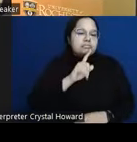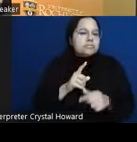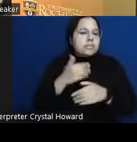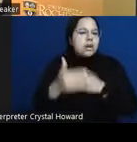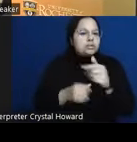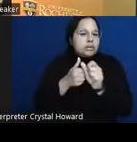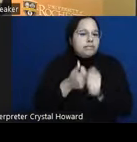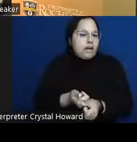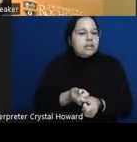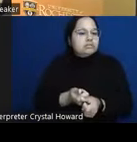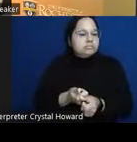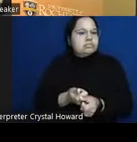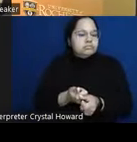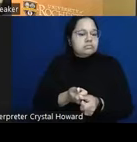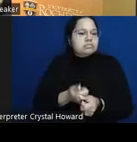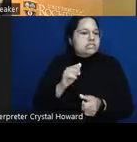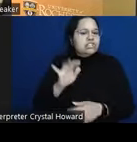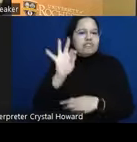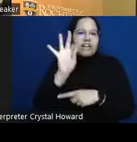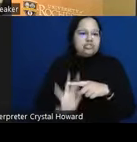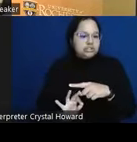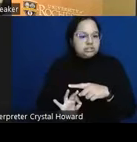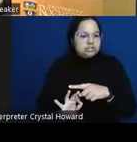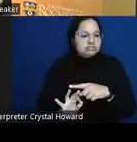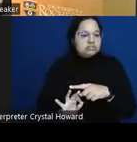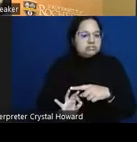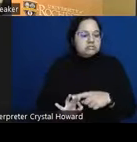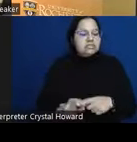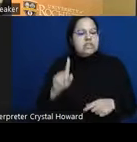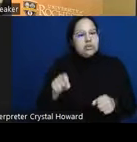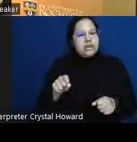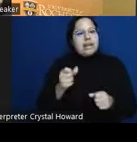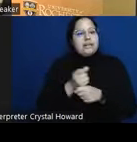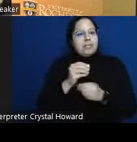this formula we can make a little bit simpler actually we don't even need to know the size of